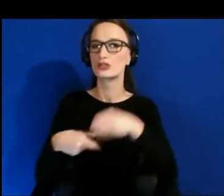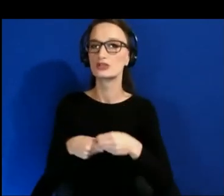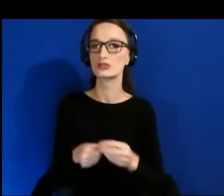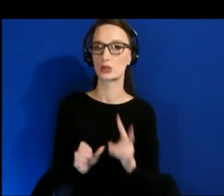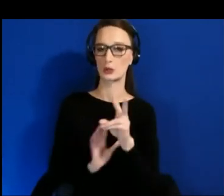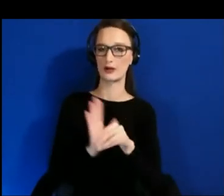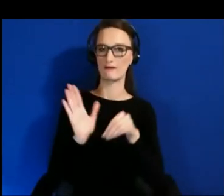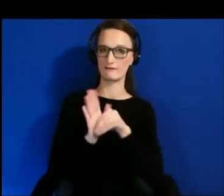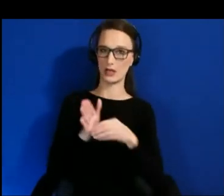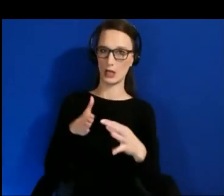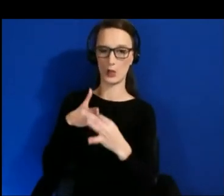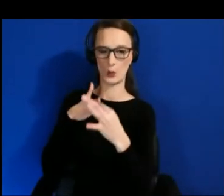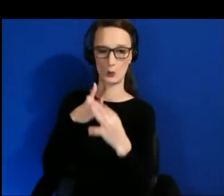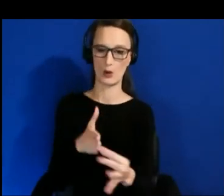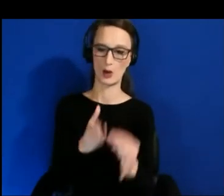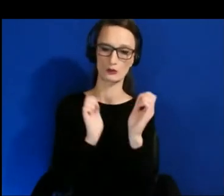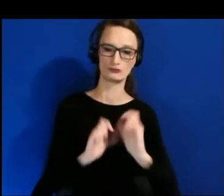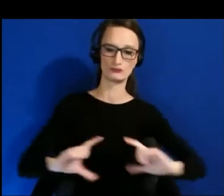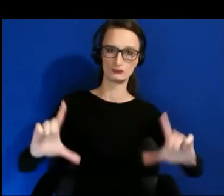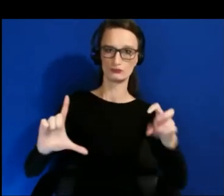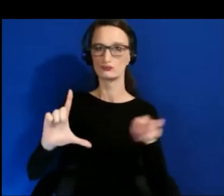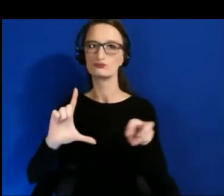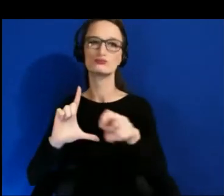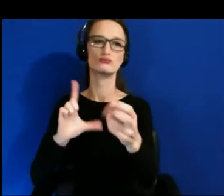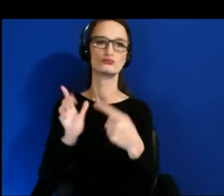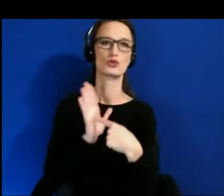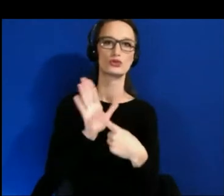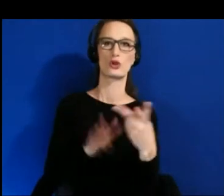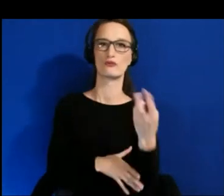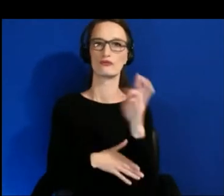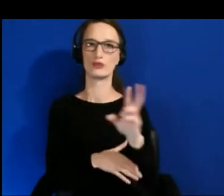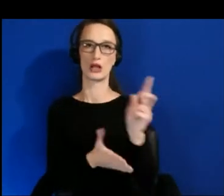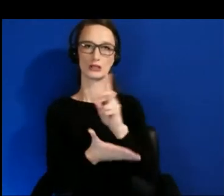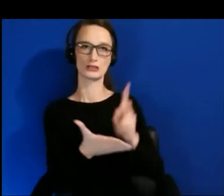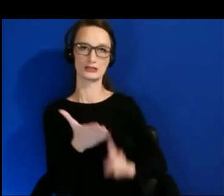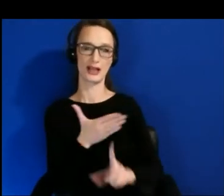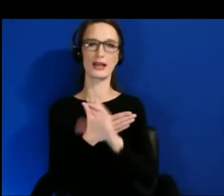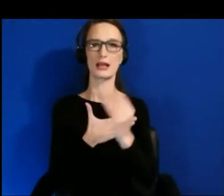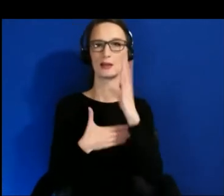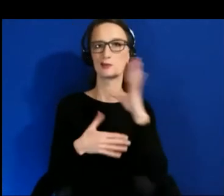set of developer documentations that provides detailed tips and best practices for accessible VR.